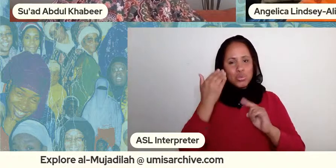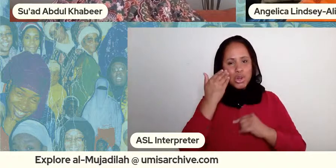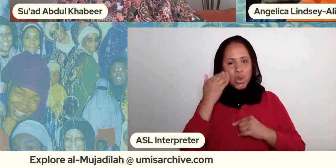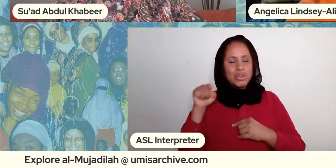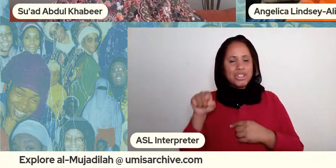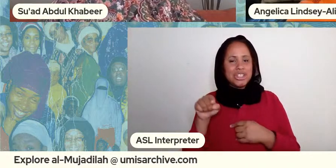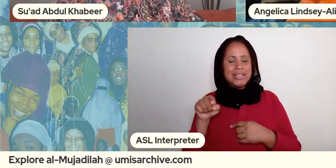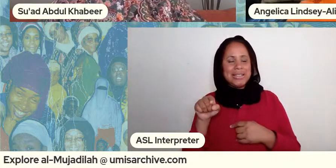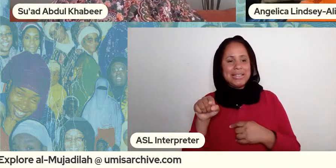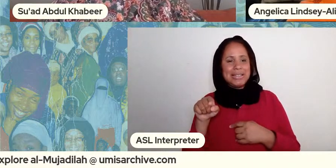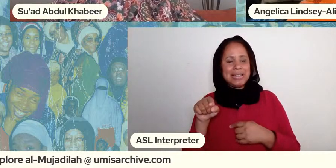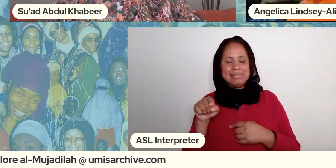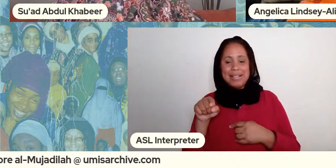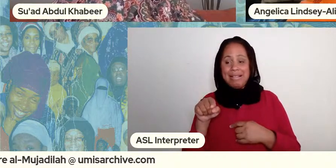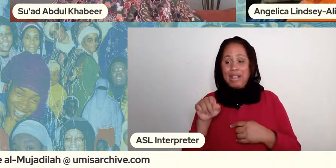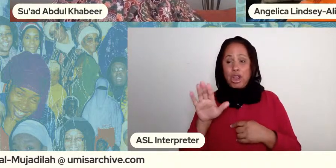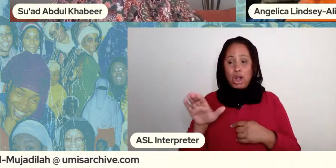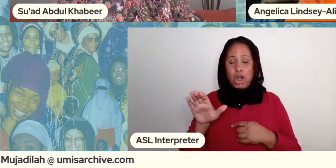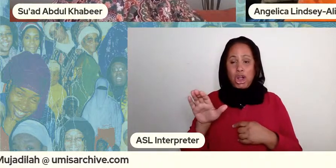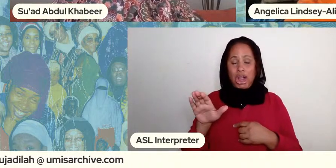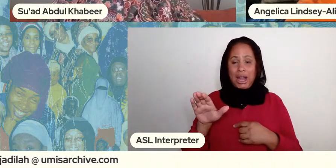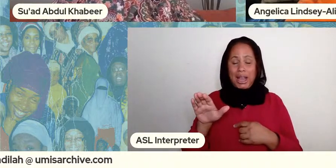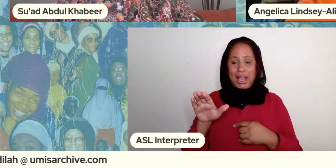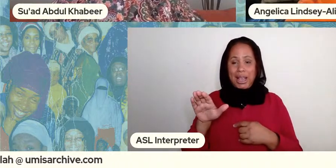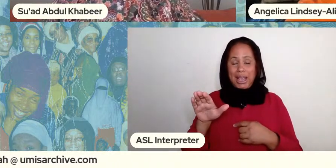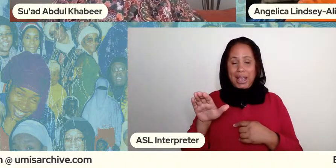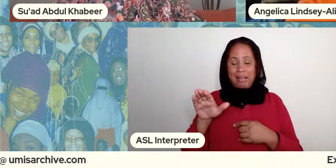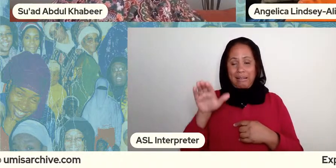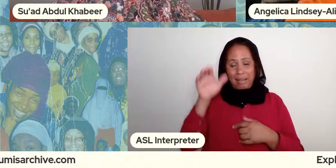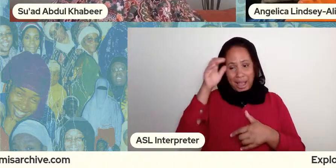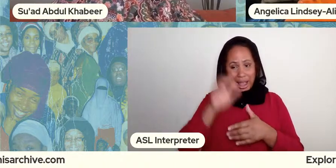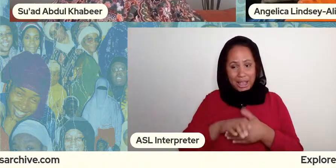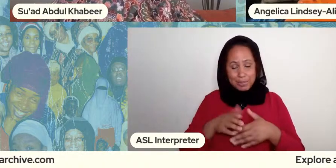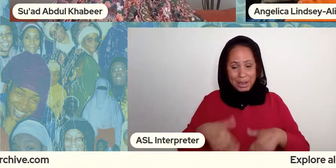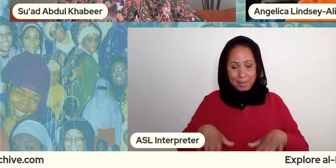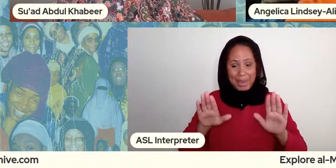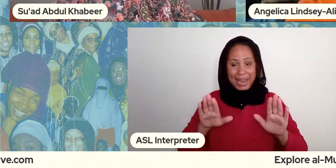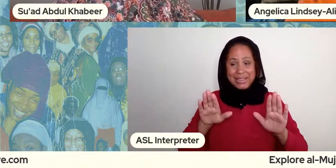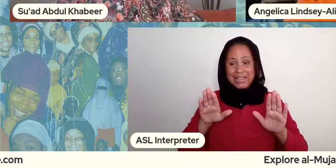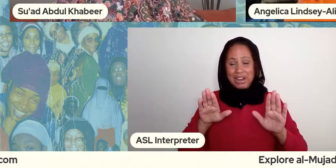kind of abandoned like this and having to do this type of accounting so um i think there are some